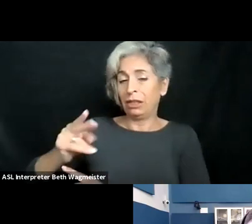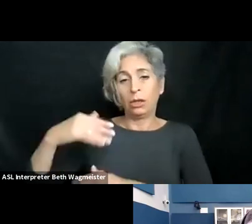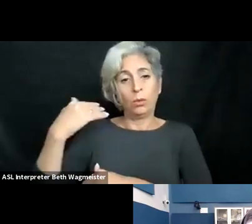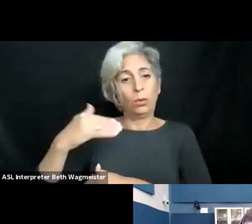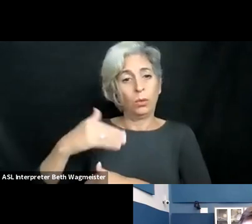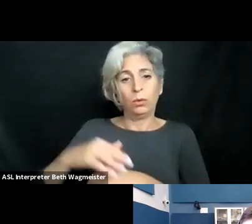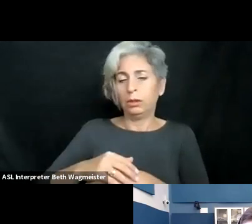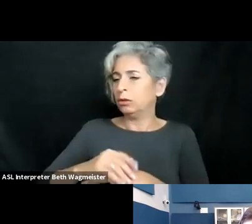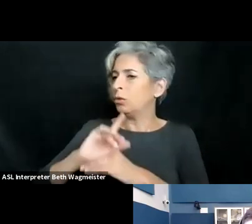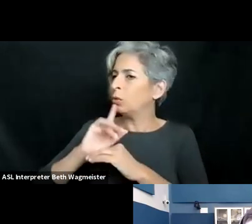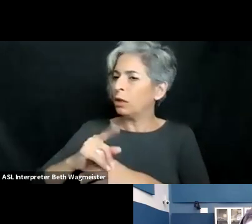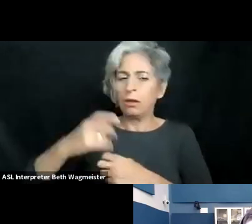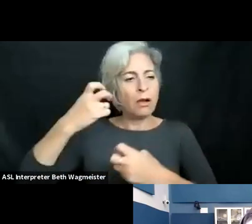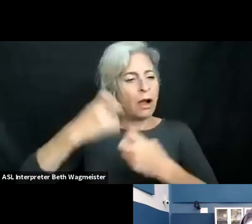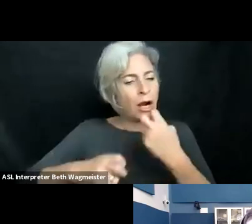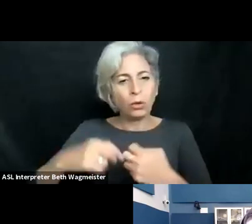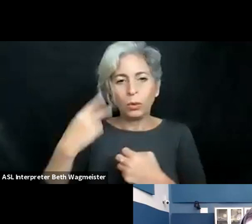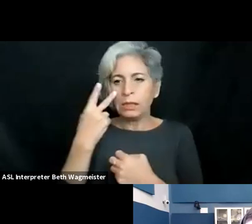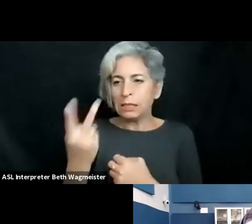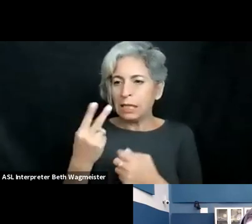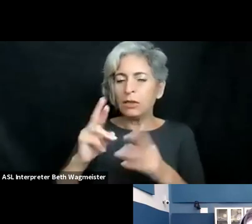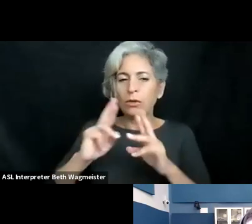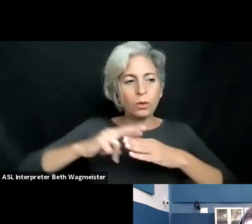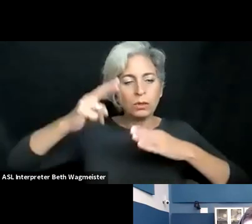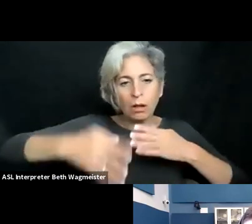time of this social communication interaction for our students who